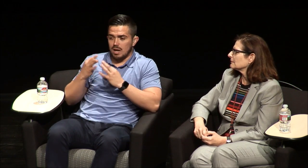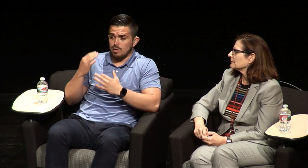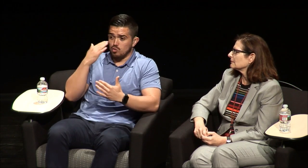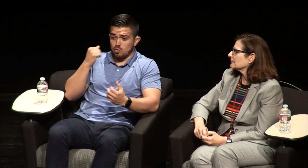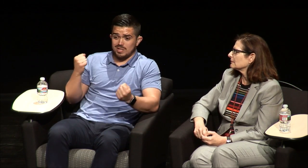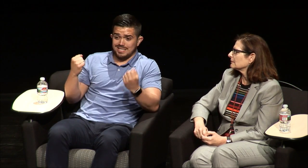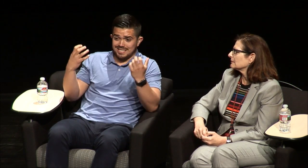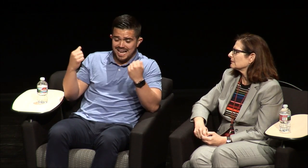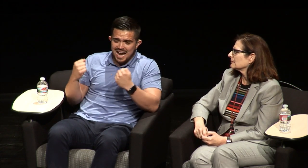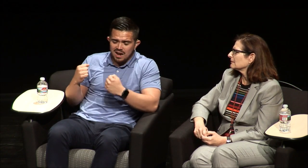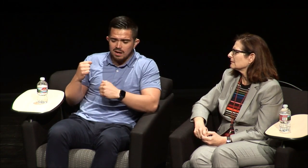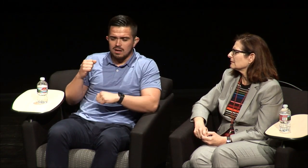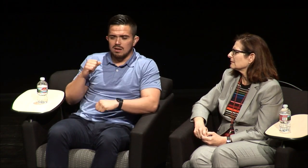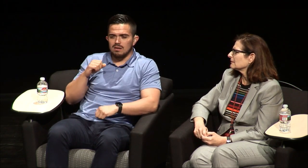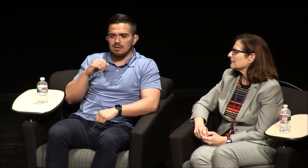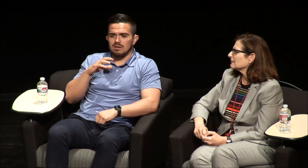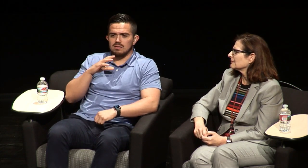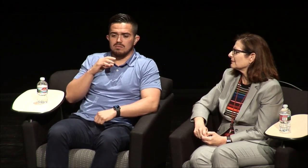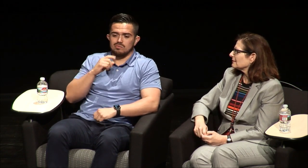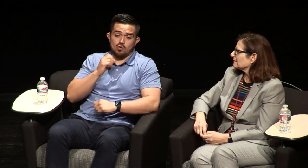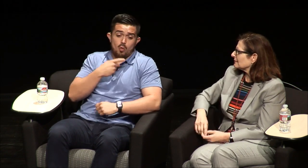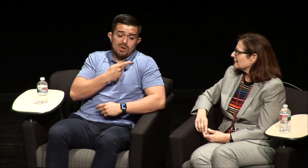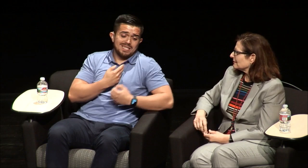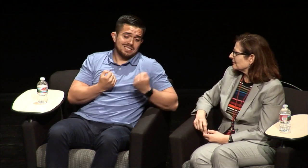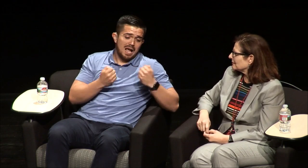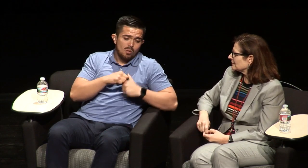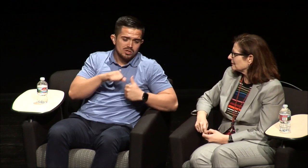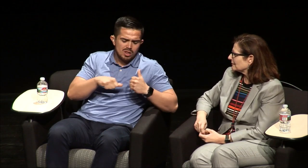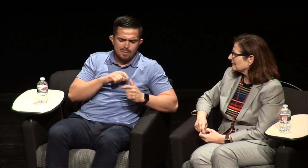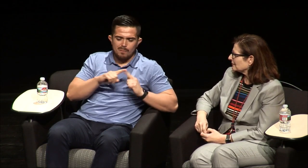sometimes you know we wish that our family knew sign so the two of us could